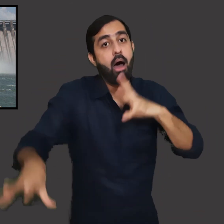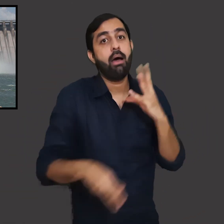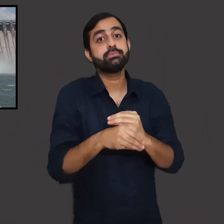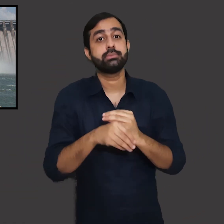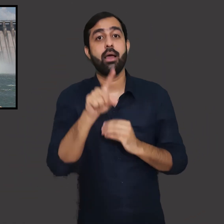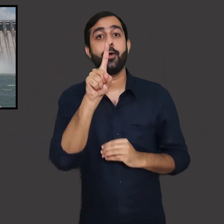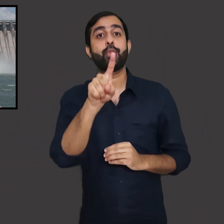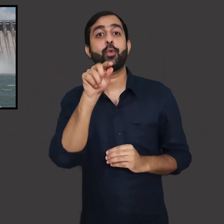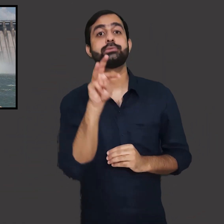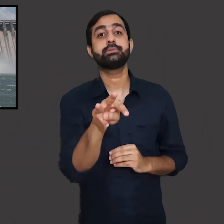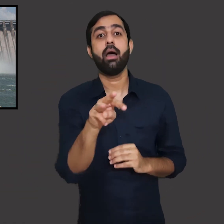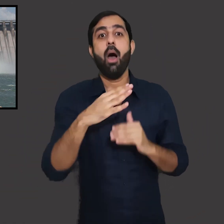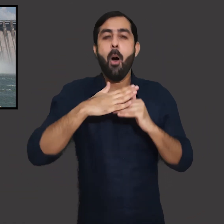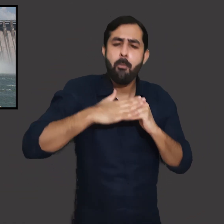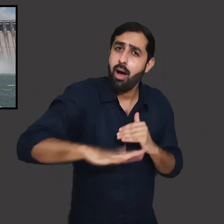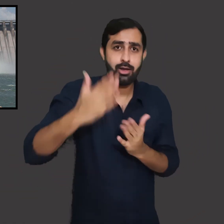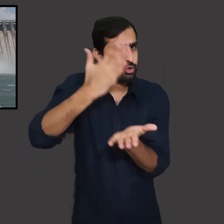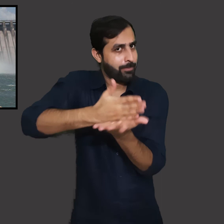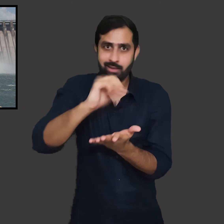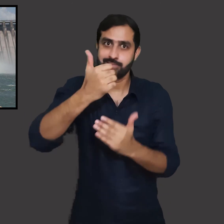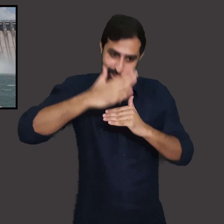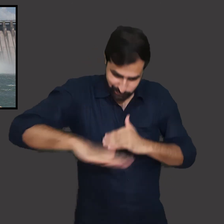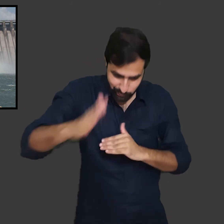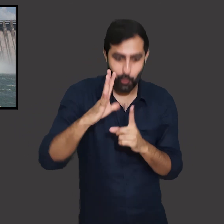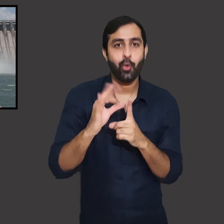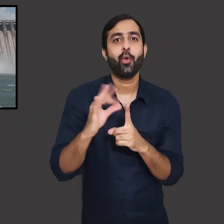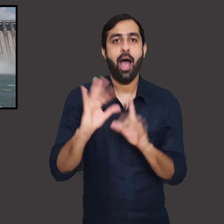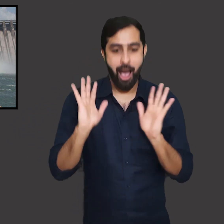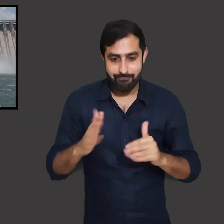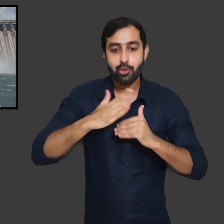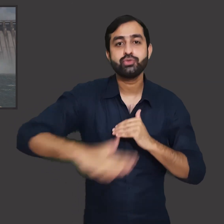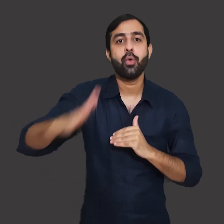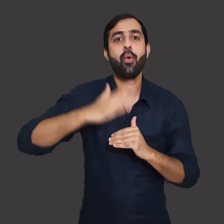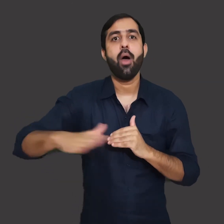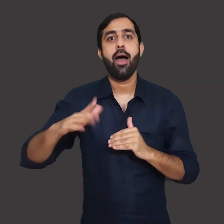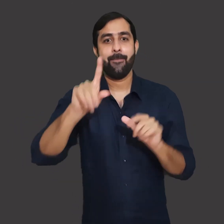and there are still around a thousand dams being constructed in today's times.